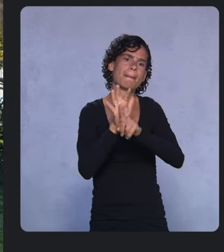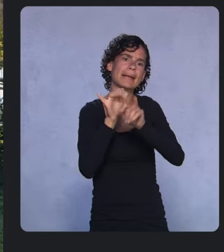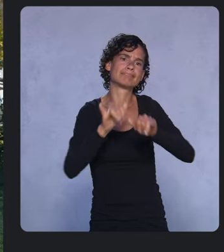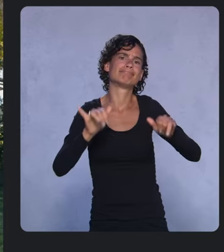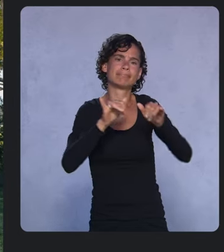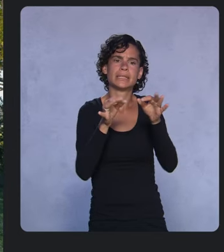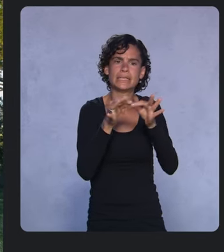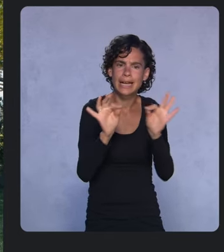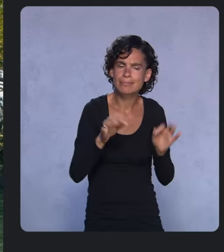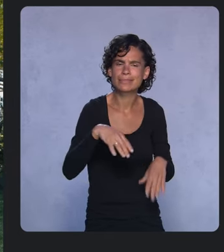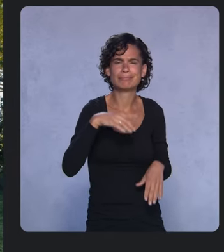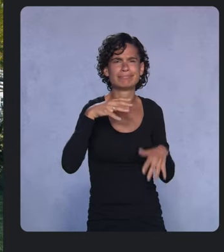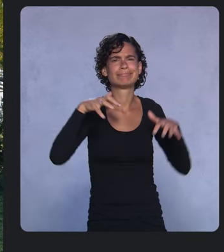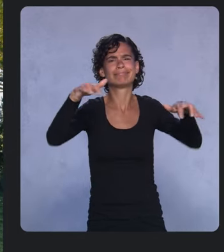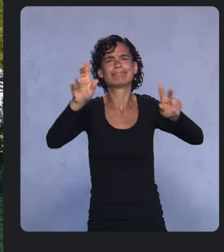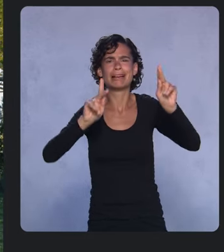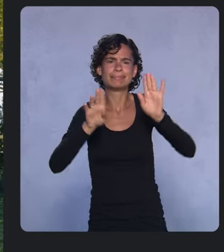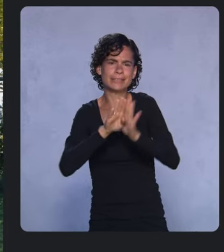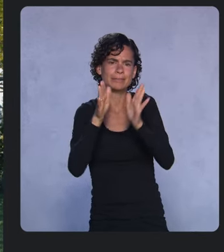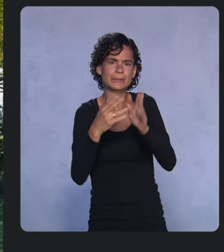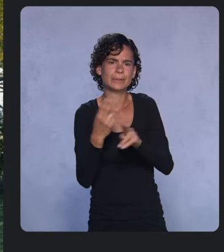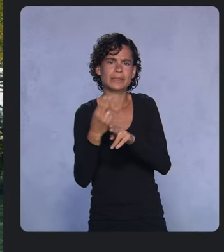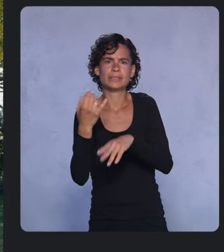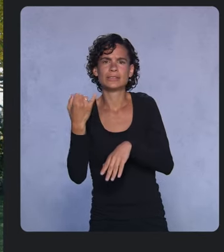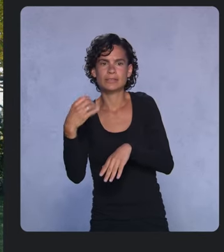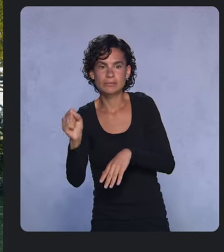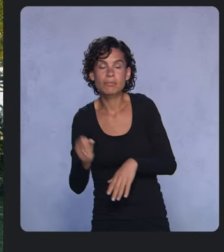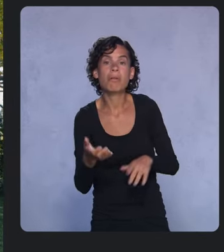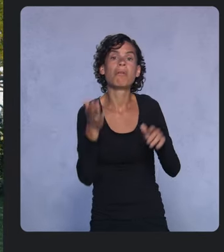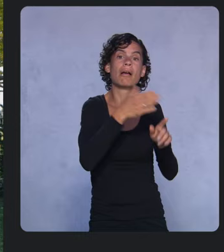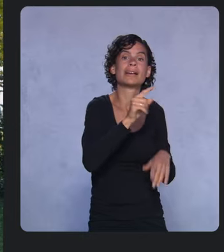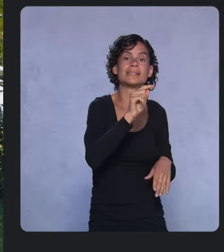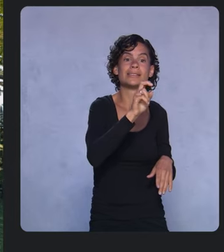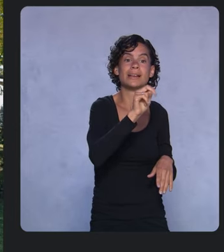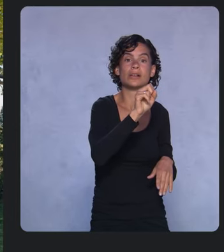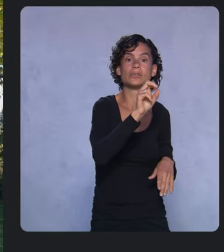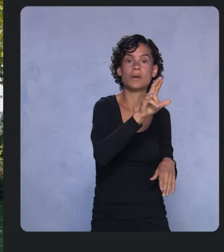TensorFlow.js, our JavaScript library, lets you build AI experiences